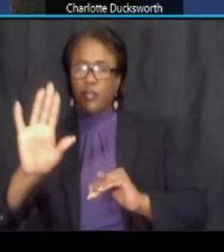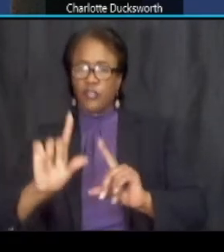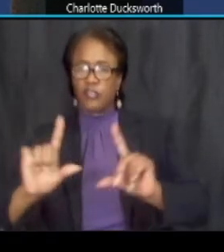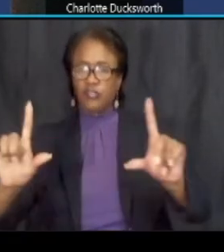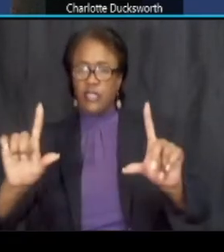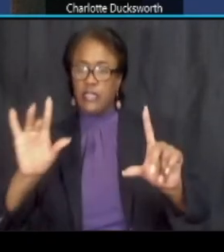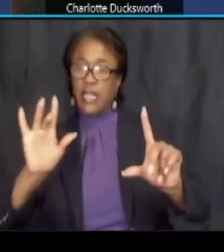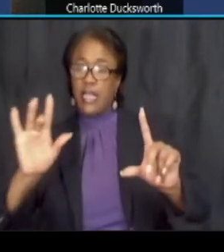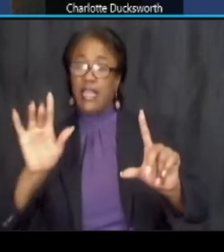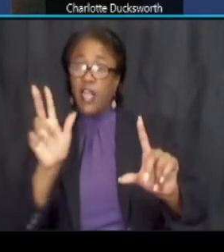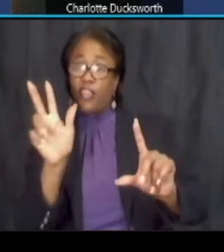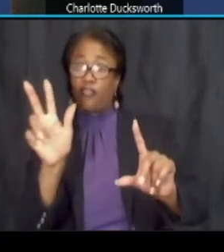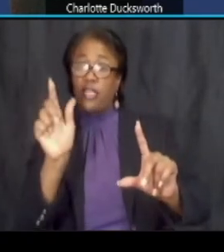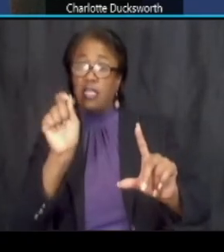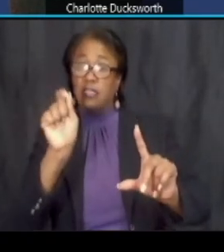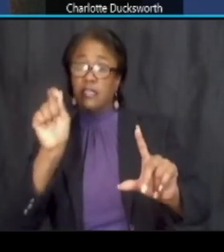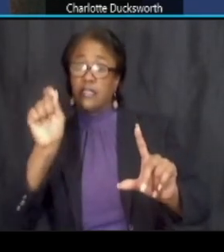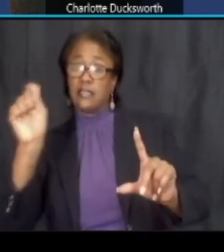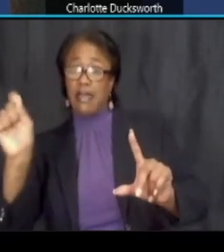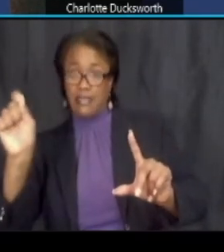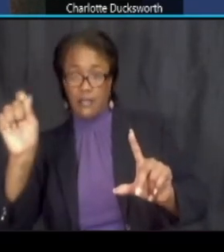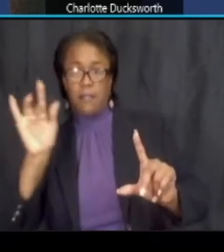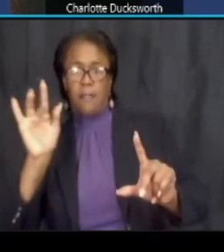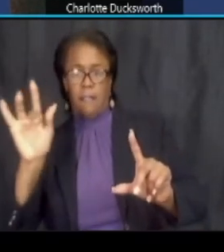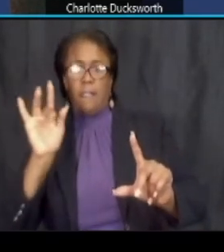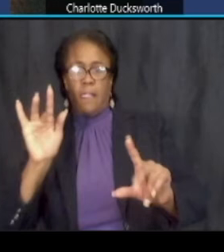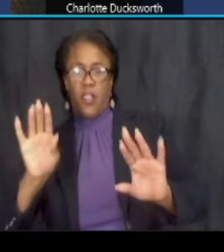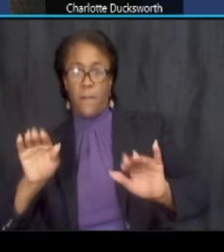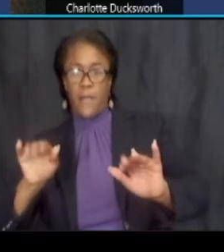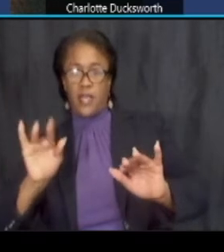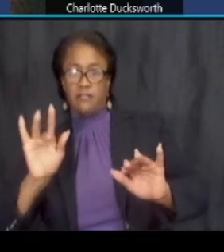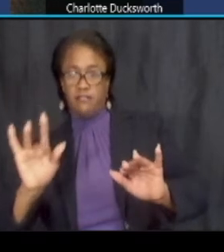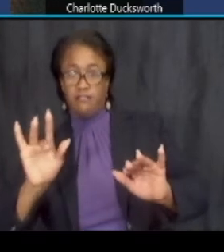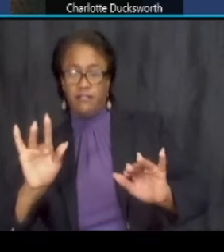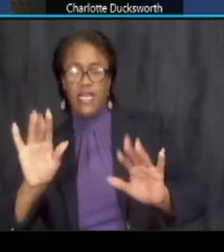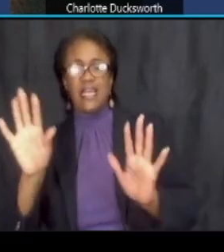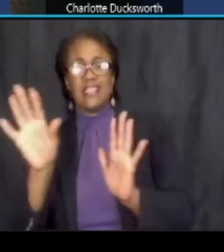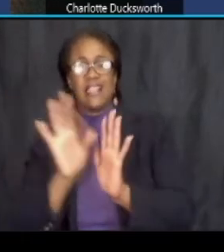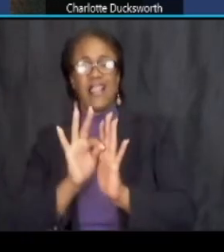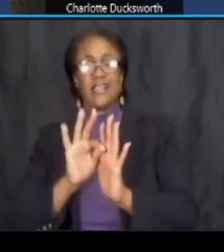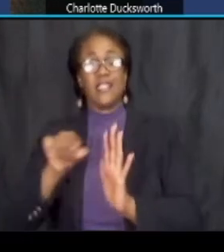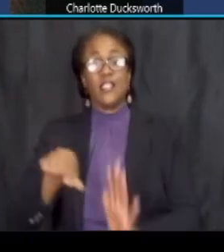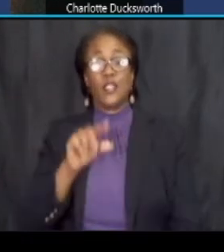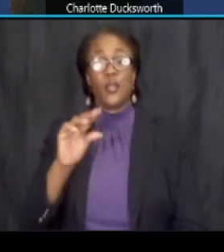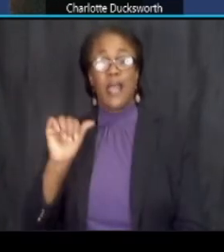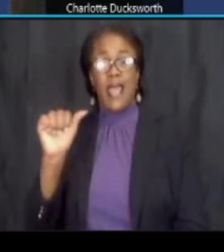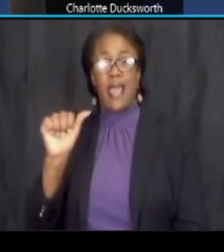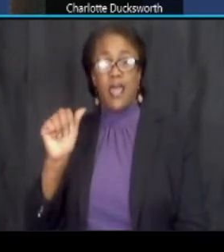the three dot icon on the bottom and you will select q a a new panel will appear where you